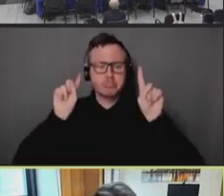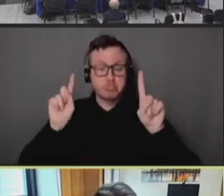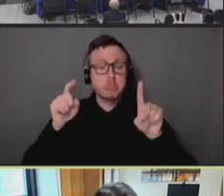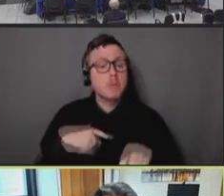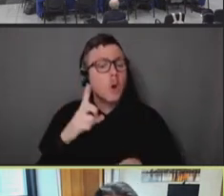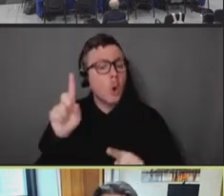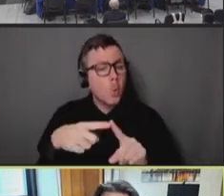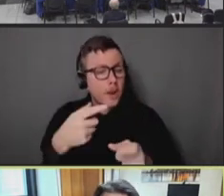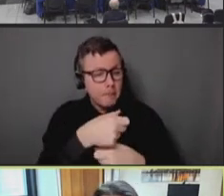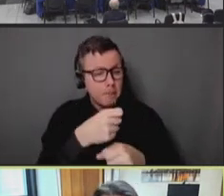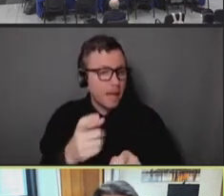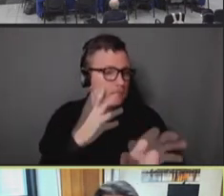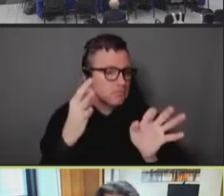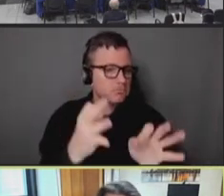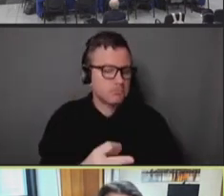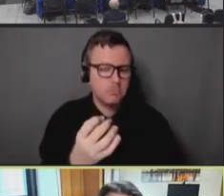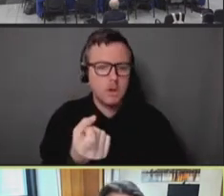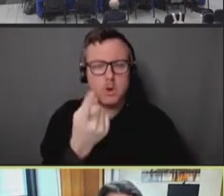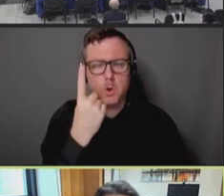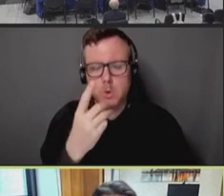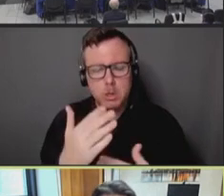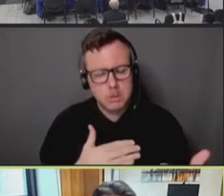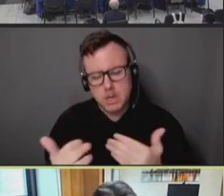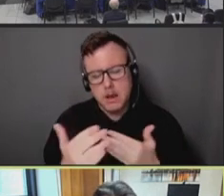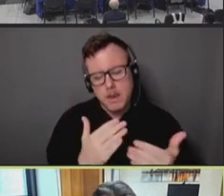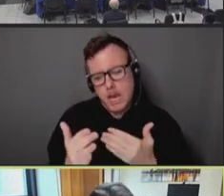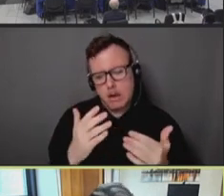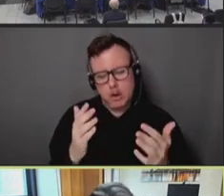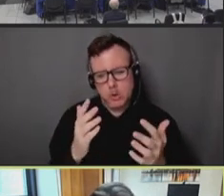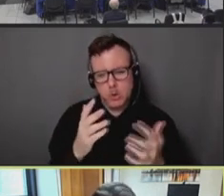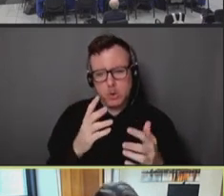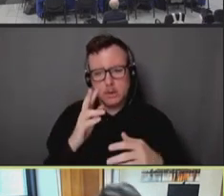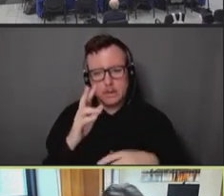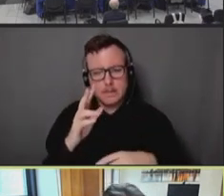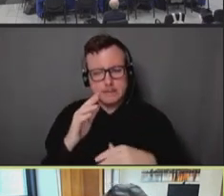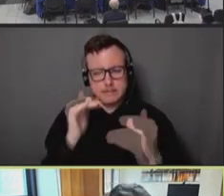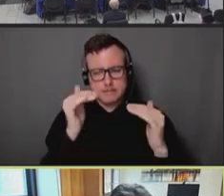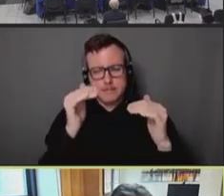at any level of government, we have to be thinking about, how is this going to work on the ground.